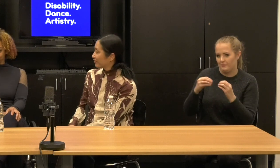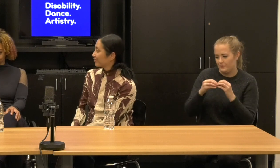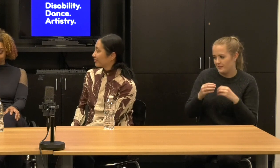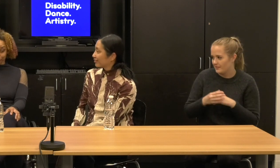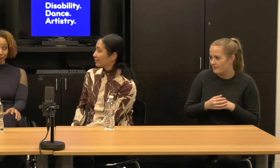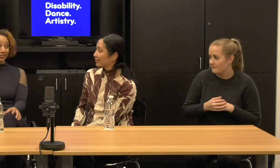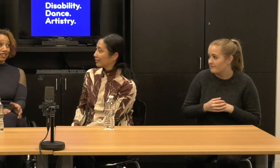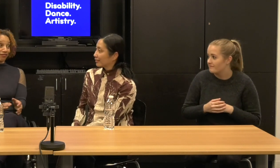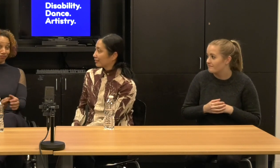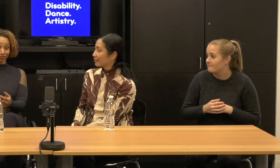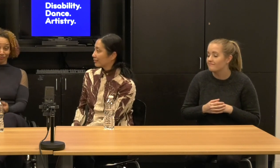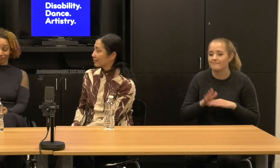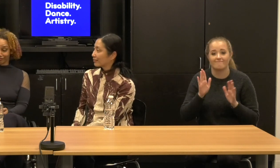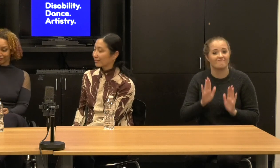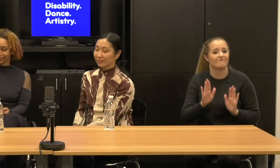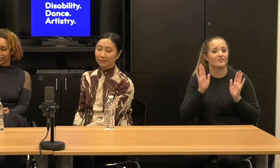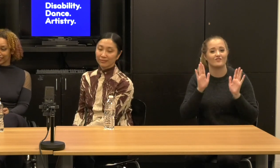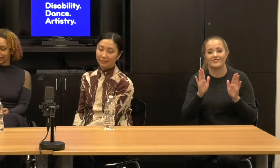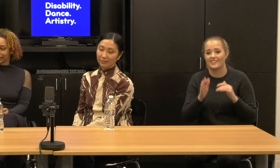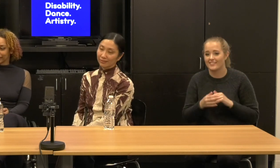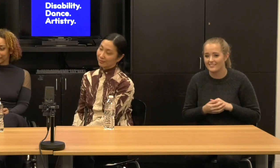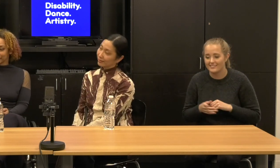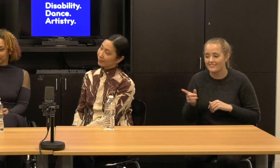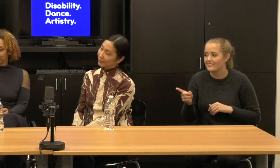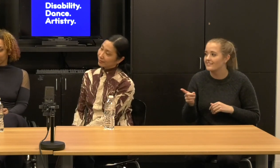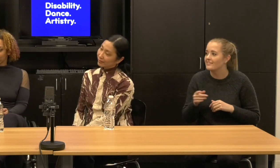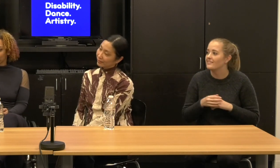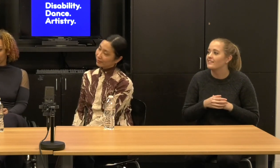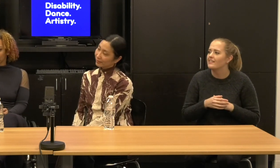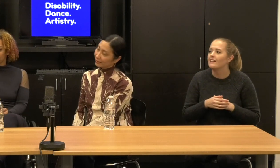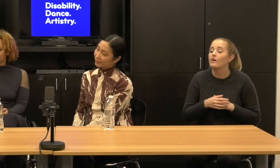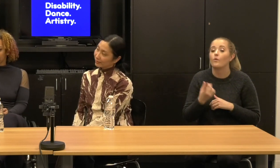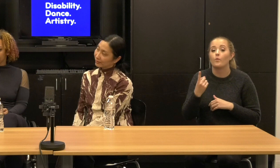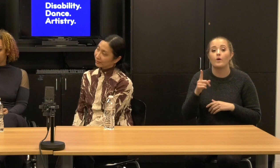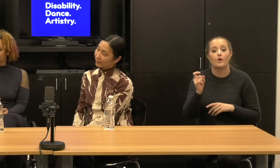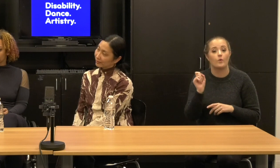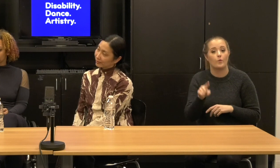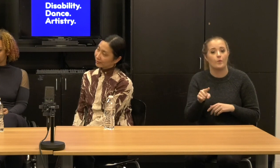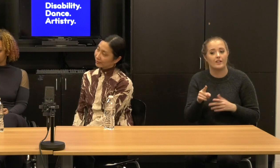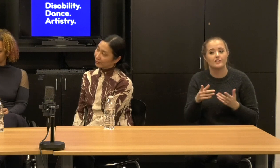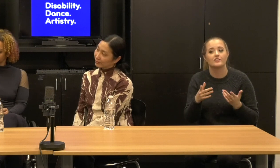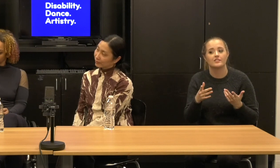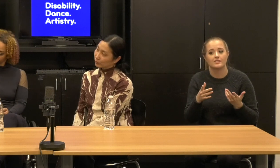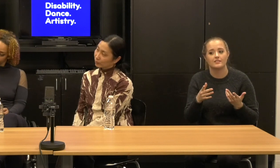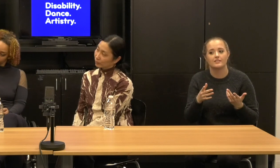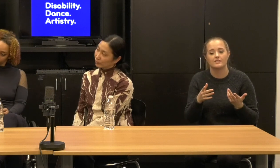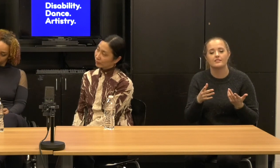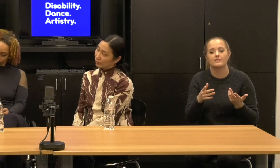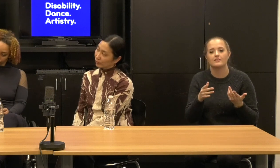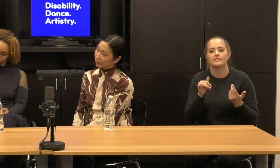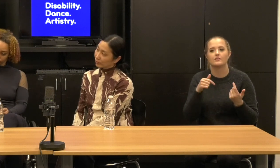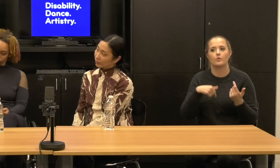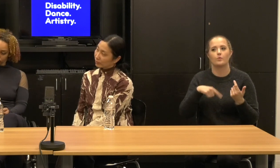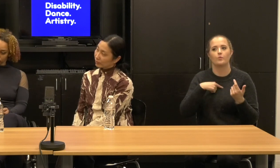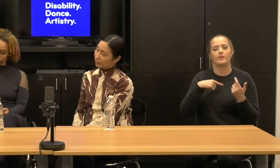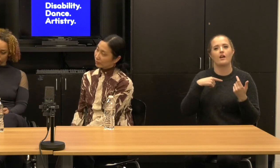Fabulous., so here's a question that we, um, I think will get us to thinking more about the field.